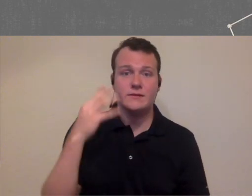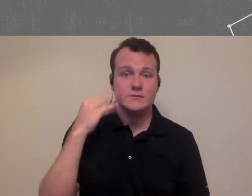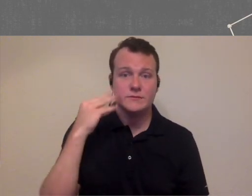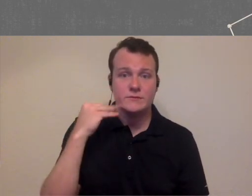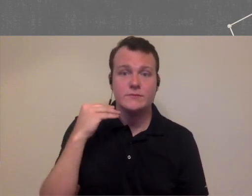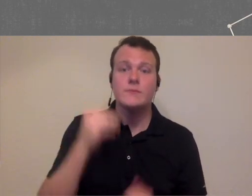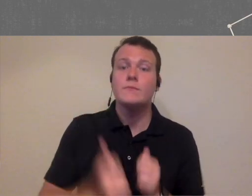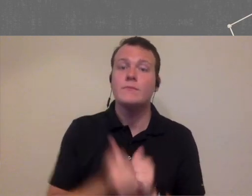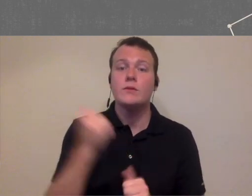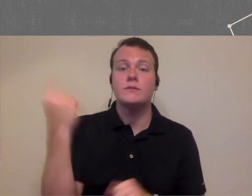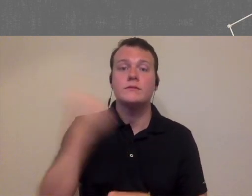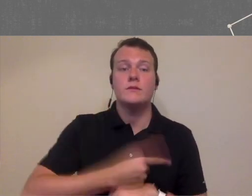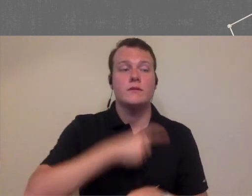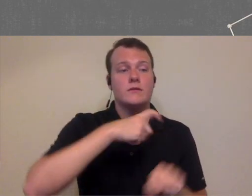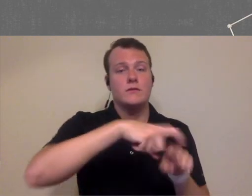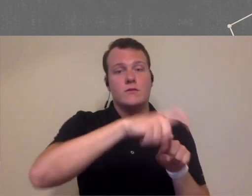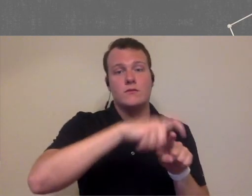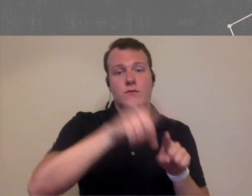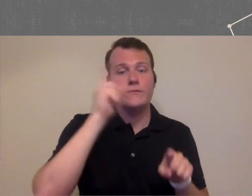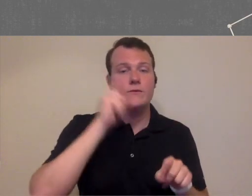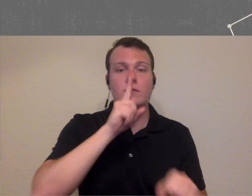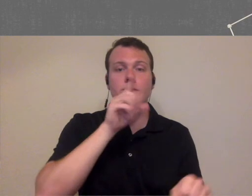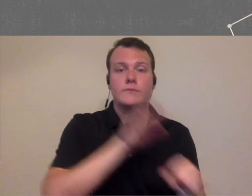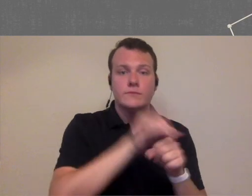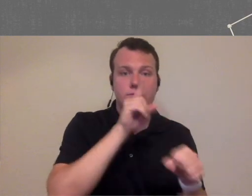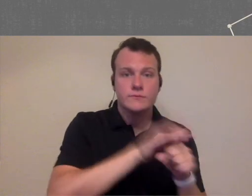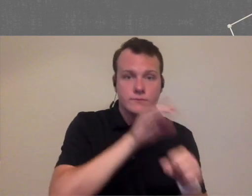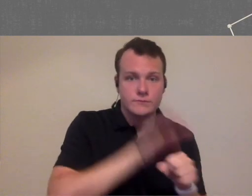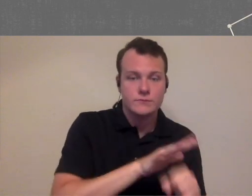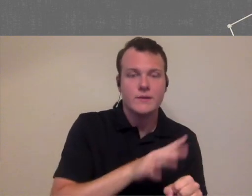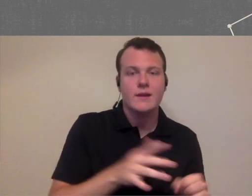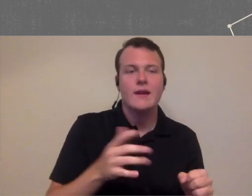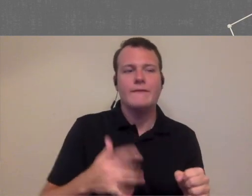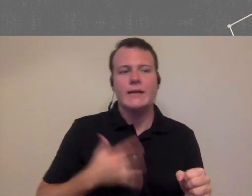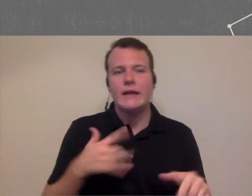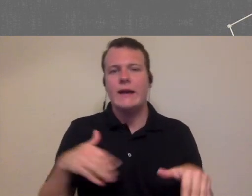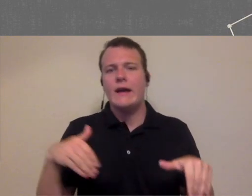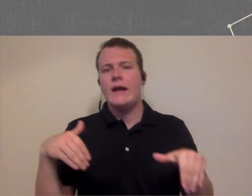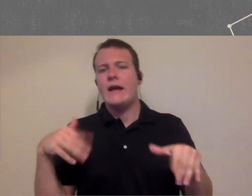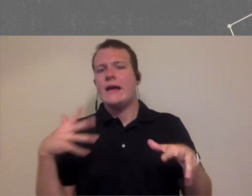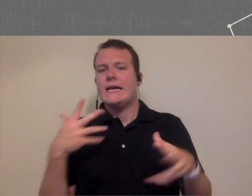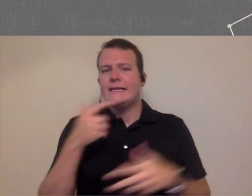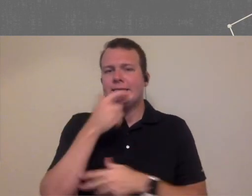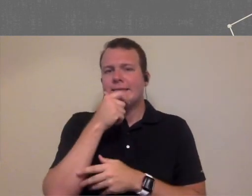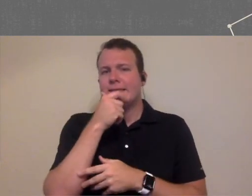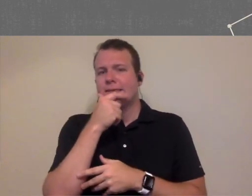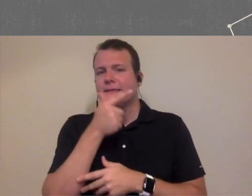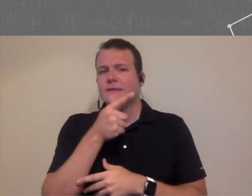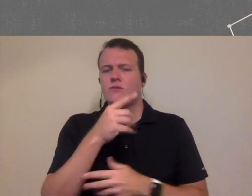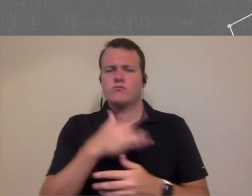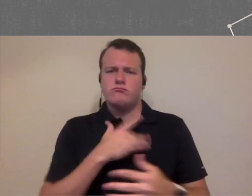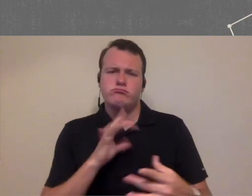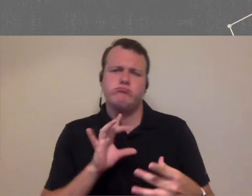they spent most of their day calling patients for confirmations and they were really reticent to back away from that oh it's a connection